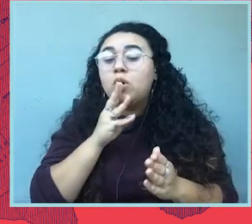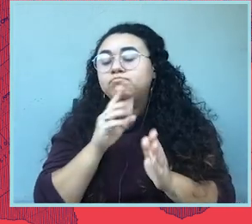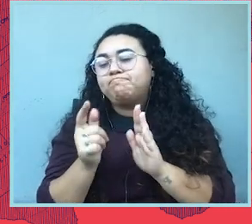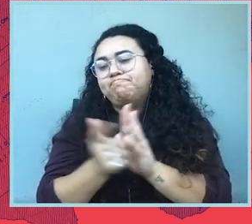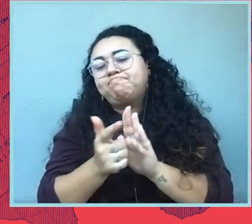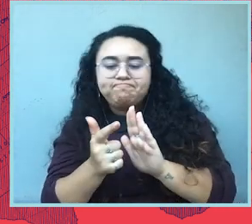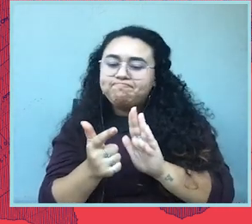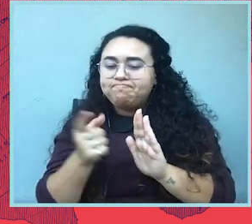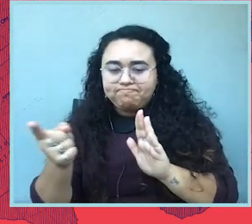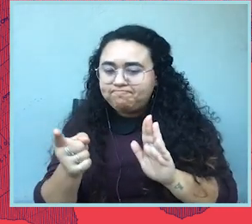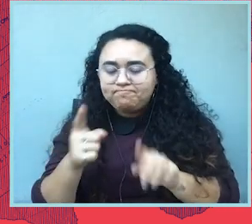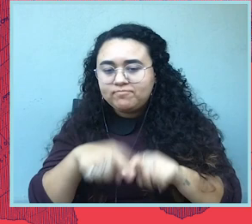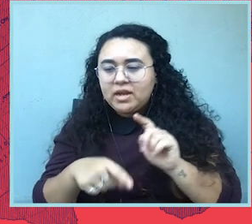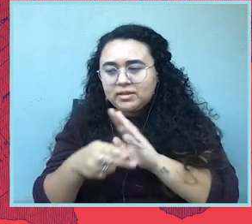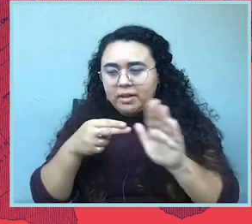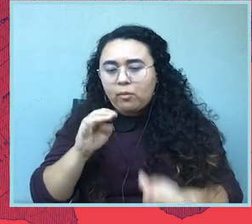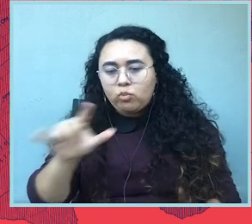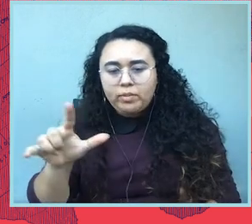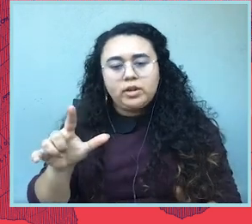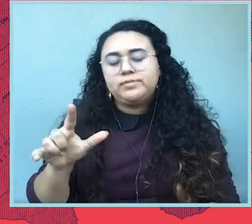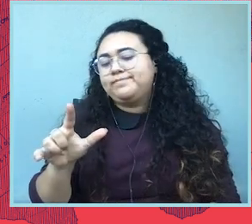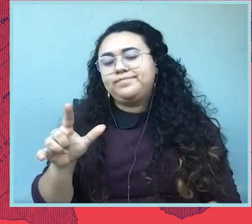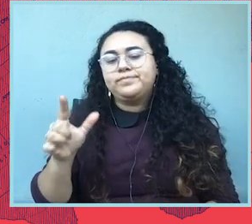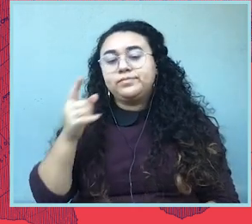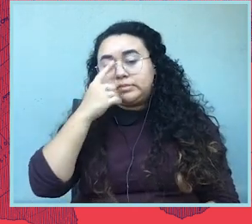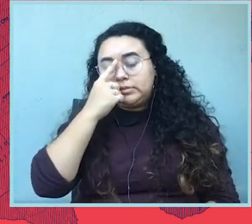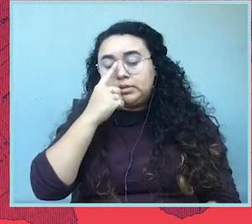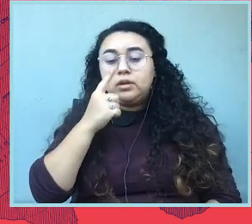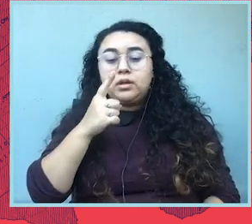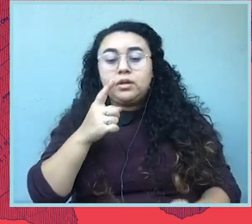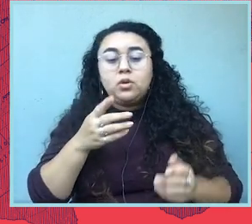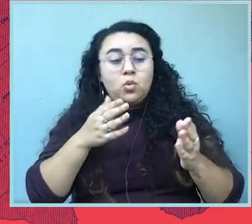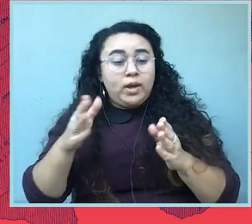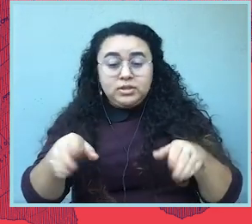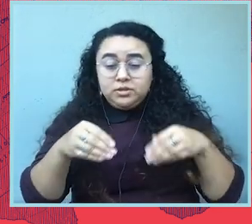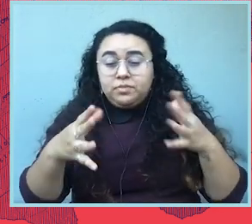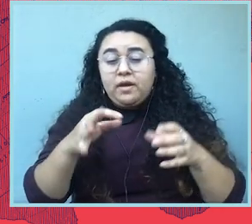By taking away the means to address those lines and give voters real, meaningful alternatives